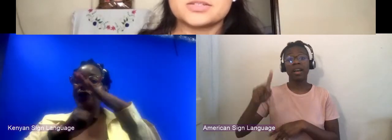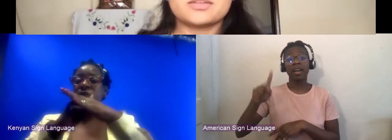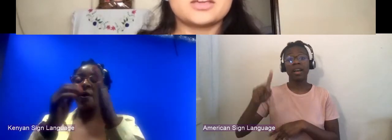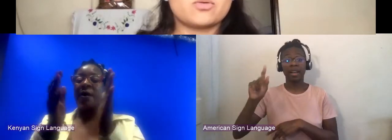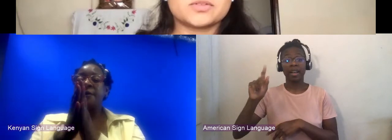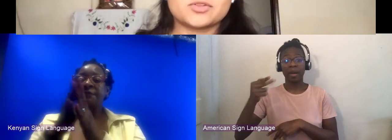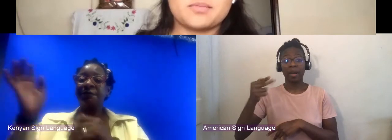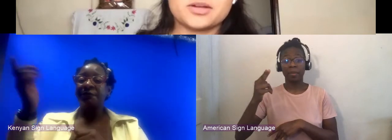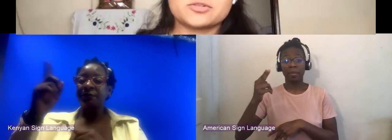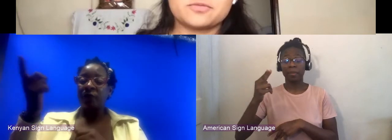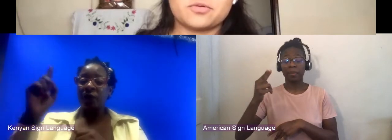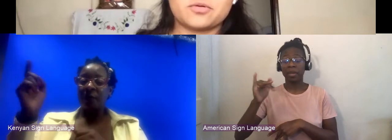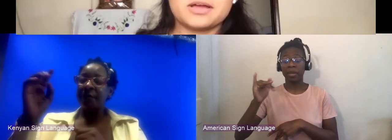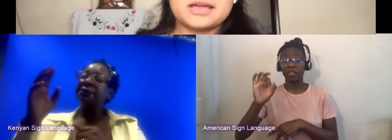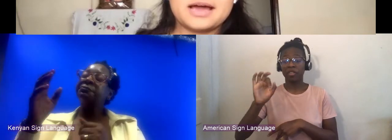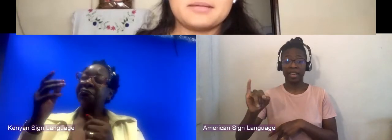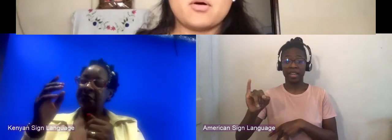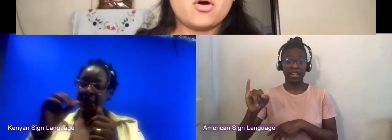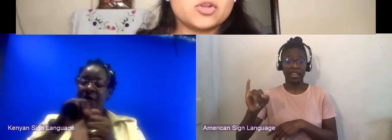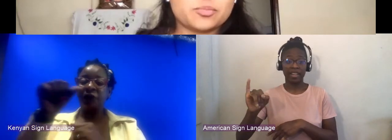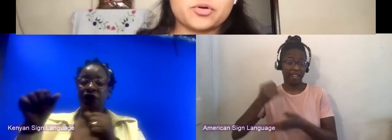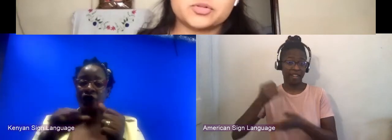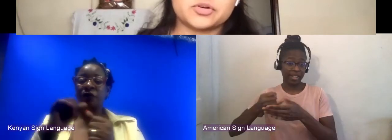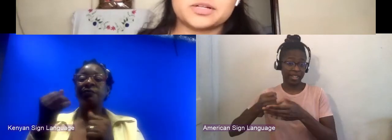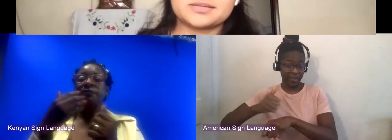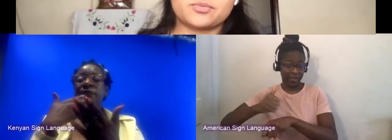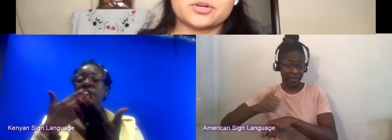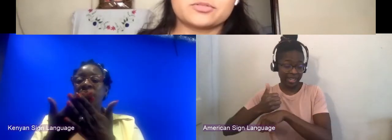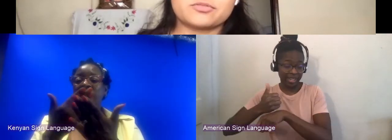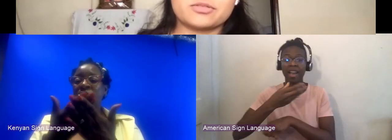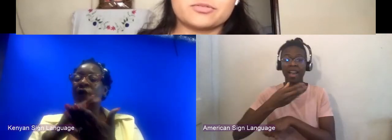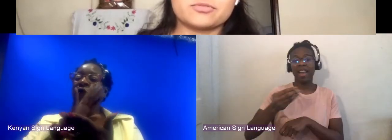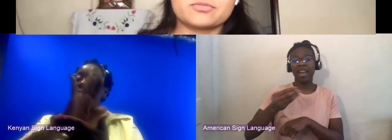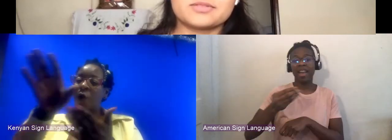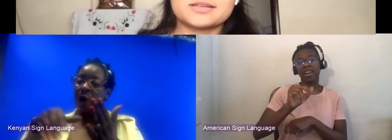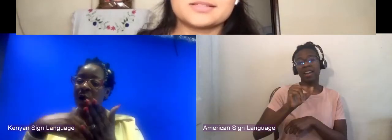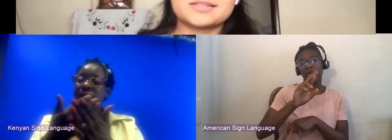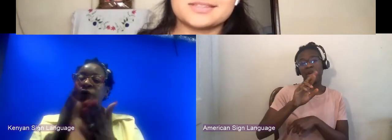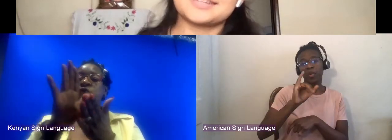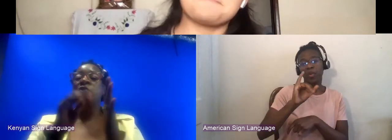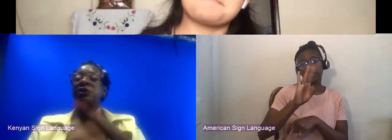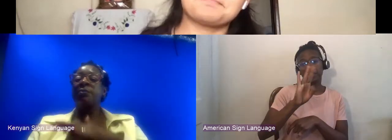So thank you all so much for all your producorial support through and through this time.